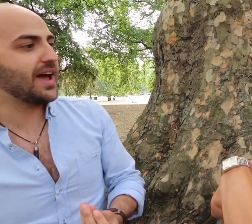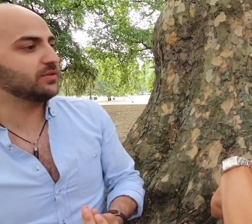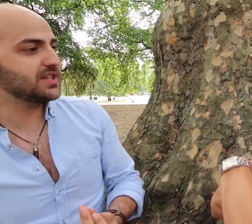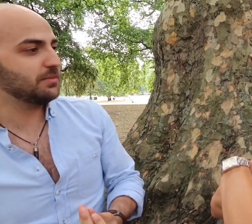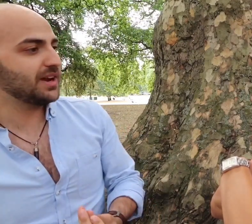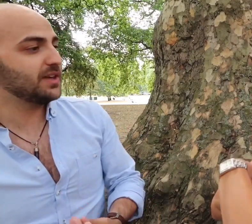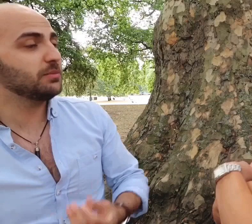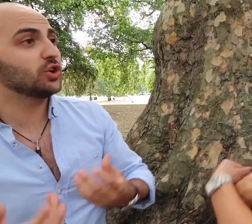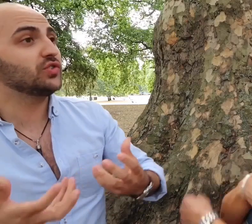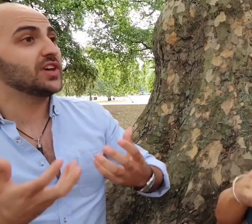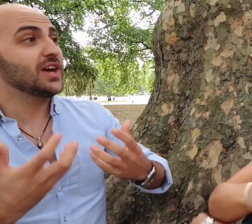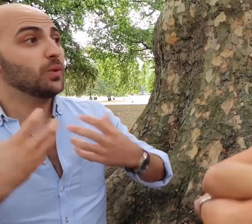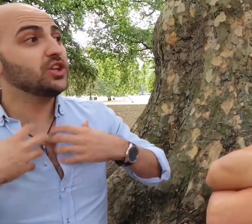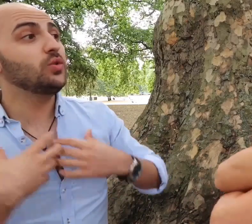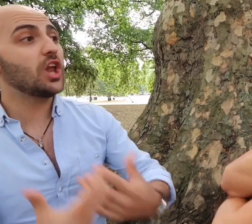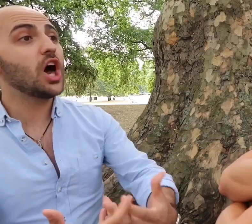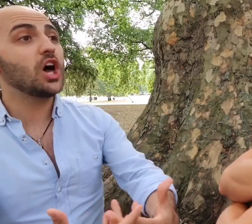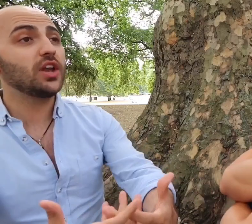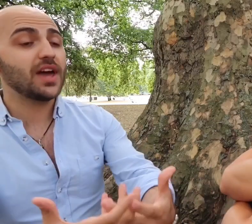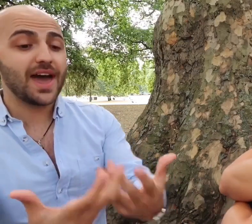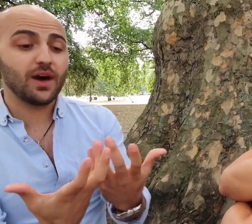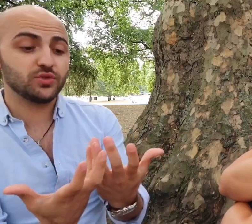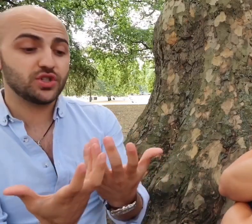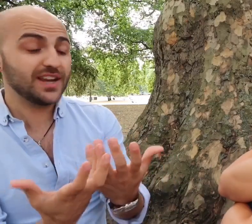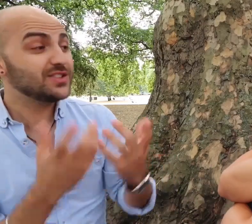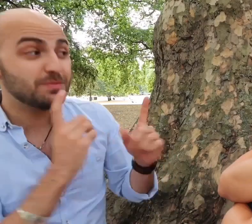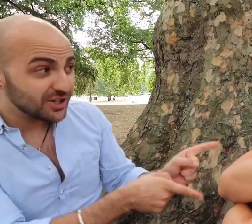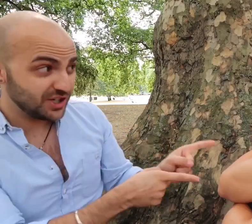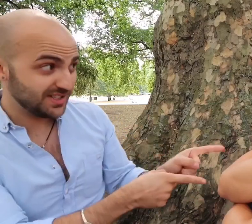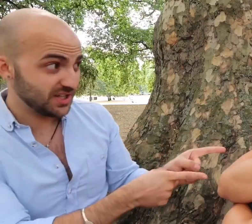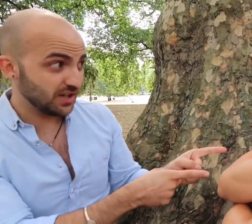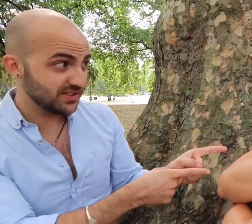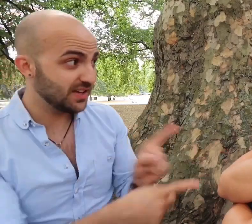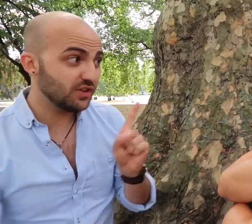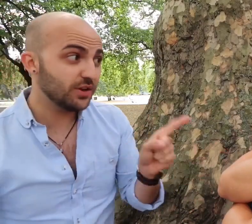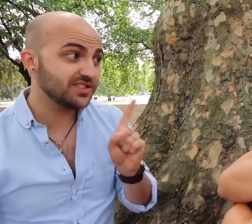around him because when you learn how, and especially as dancers I've noticed